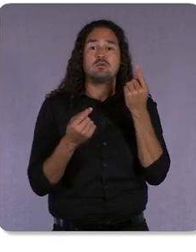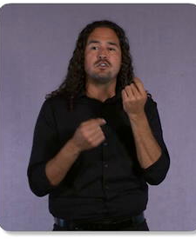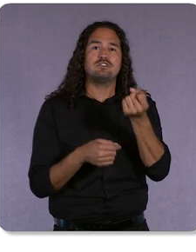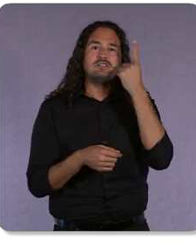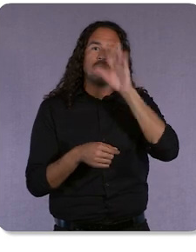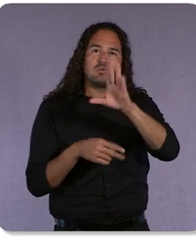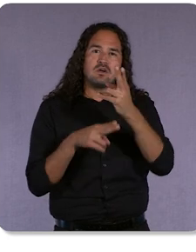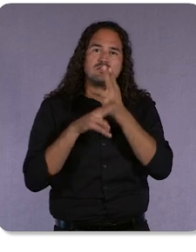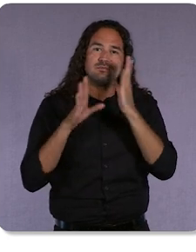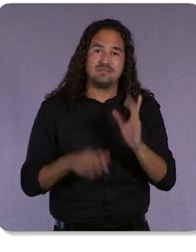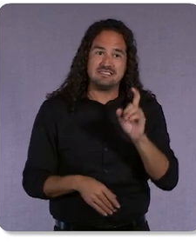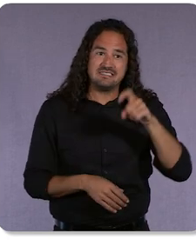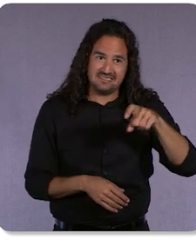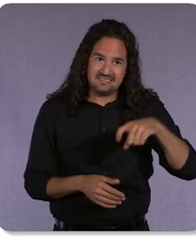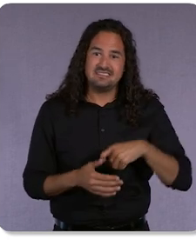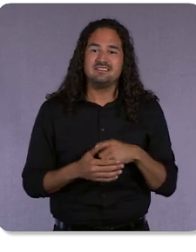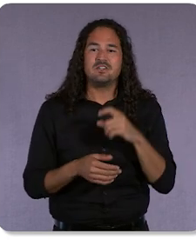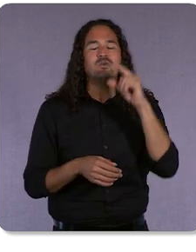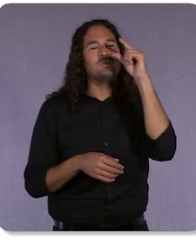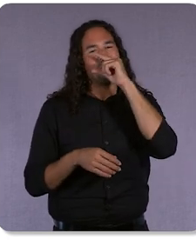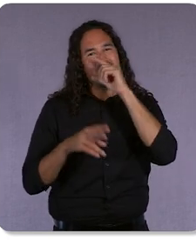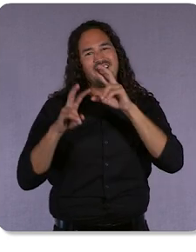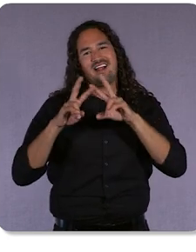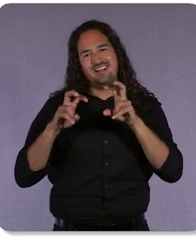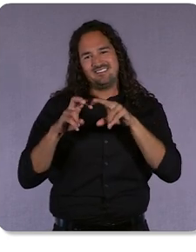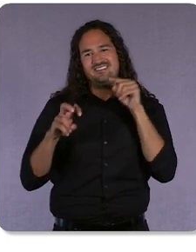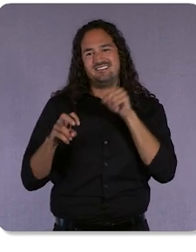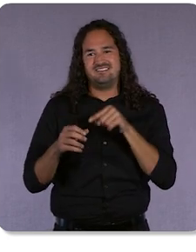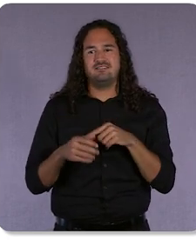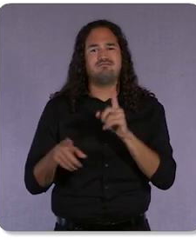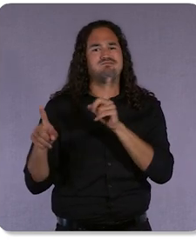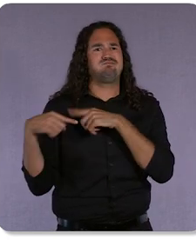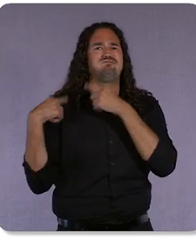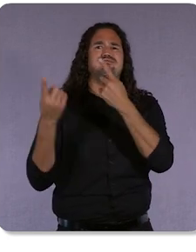Google Analytics, has been around for almost two decades now.